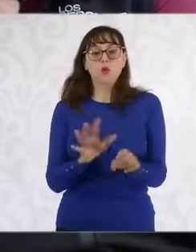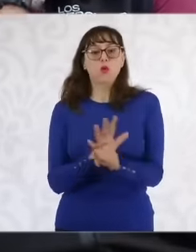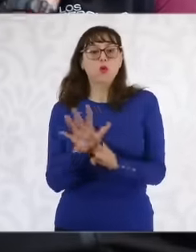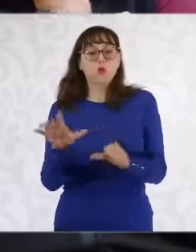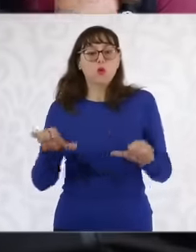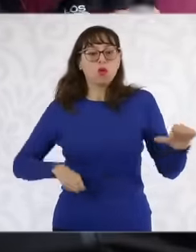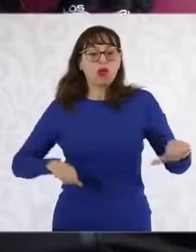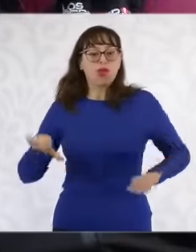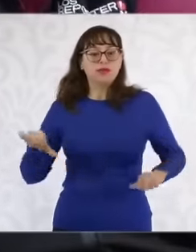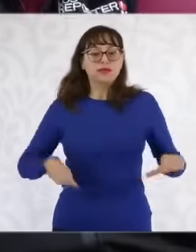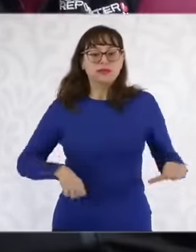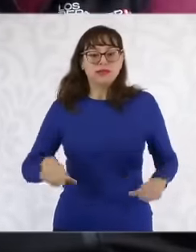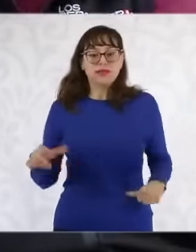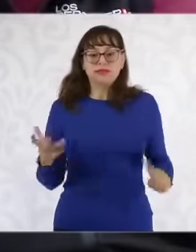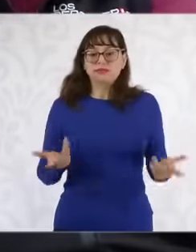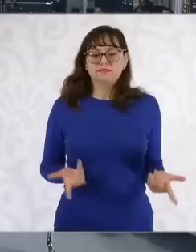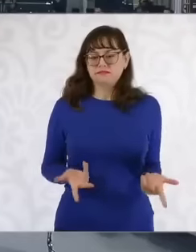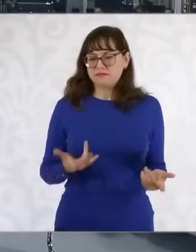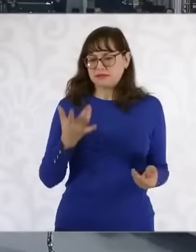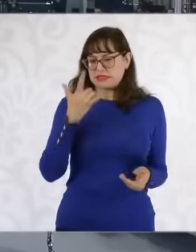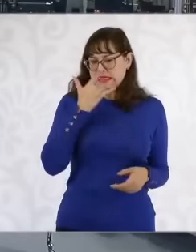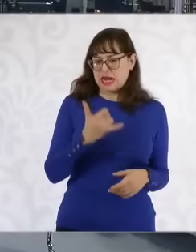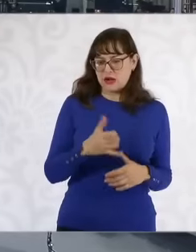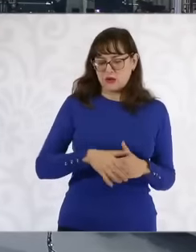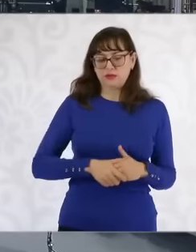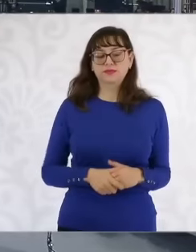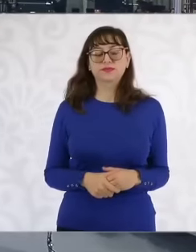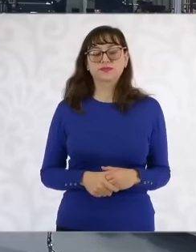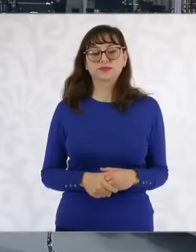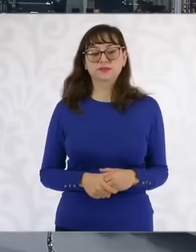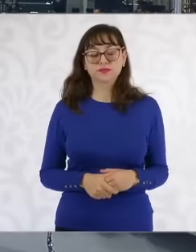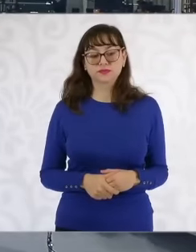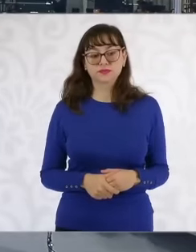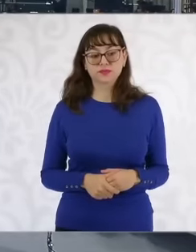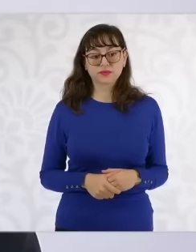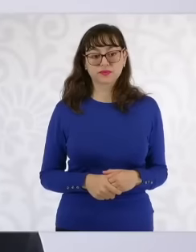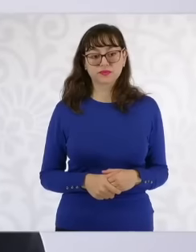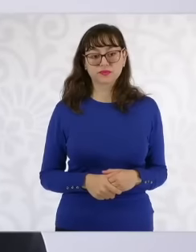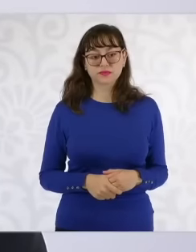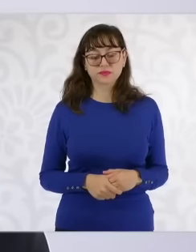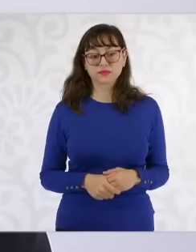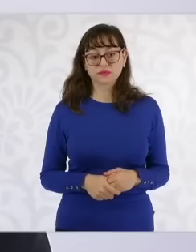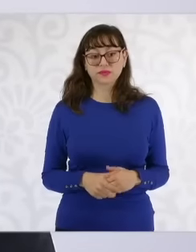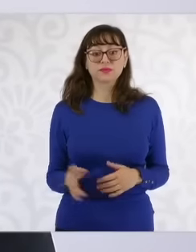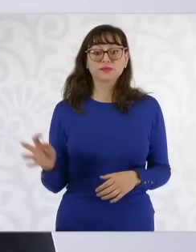irregular Well, in its actions, look, the prosecution has to be very specific when it has